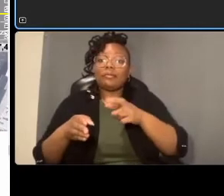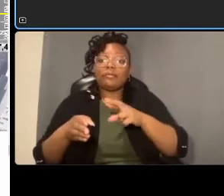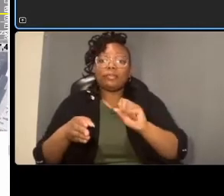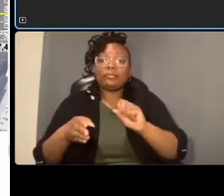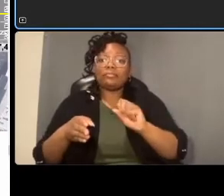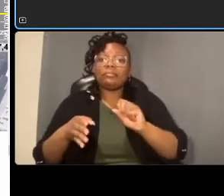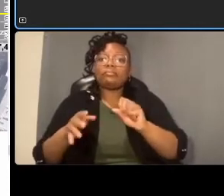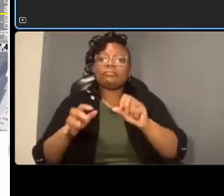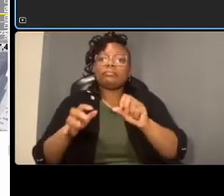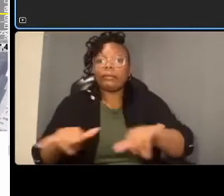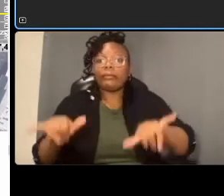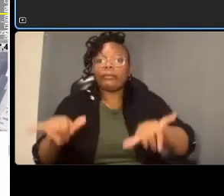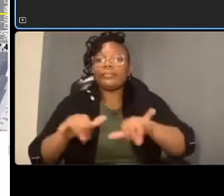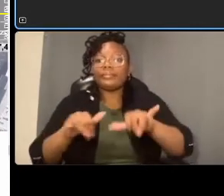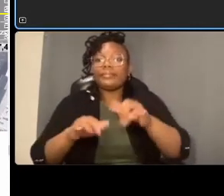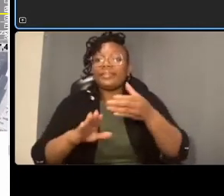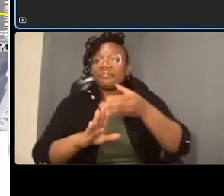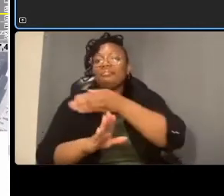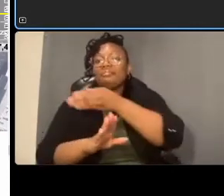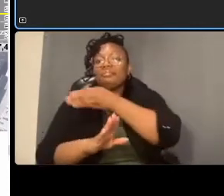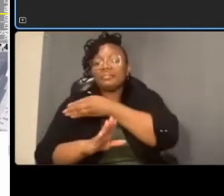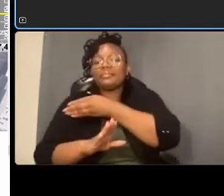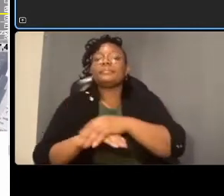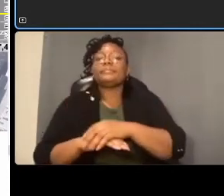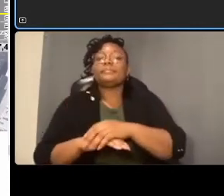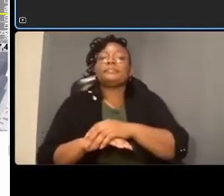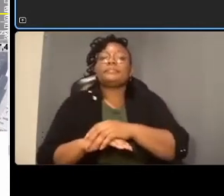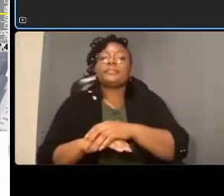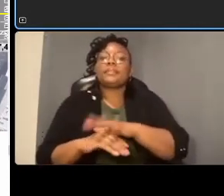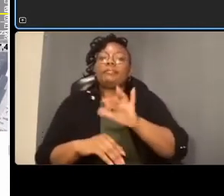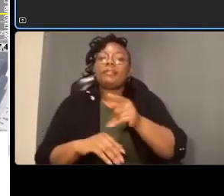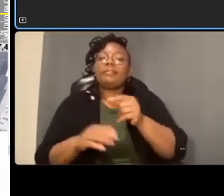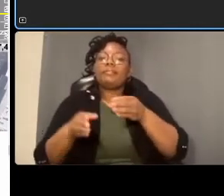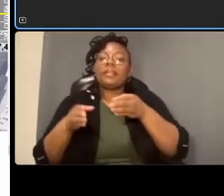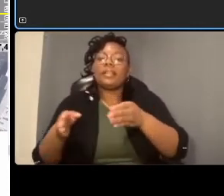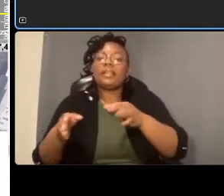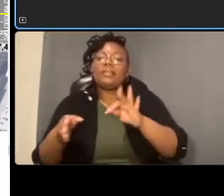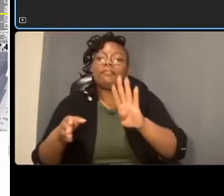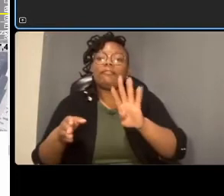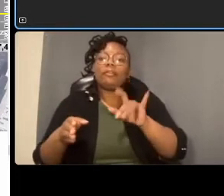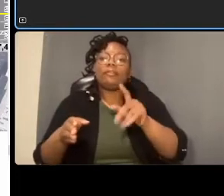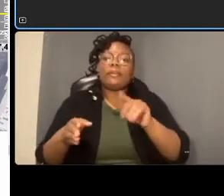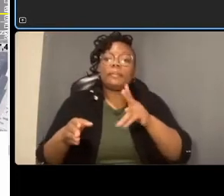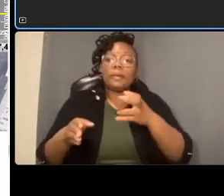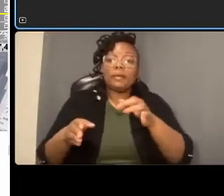foot buffers such as on the left side approaching location uh four foot with